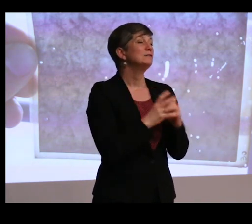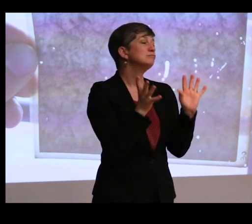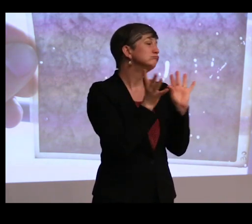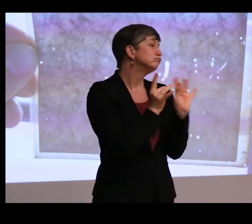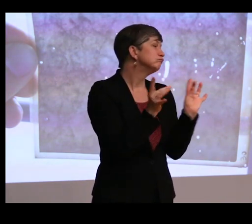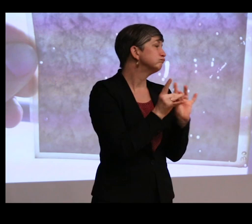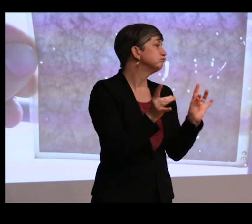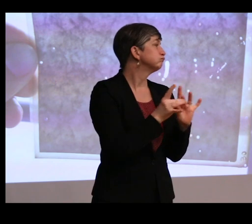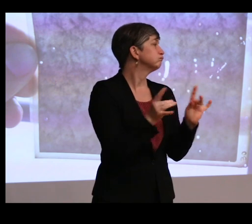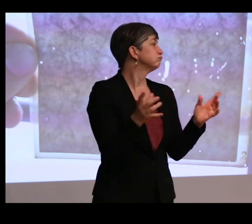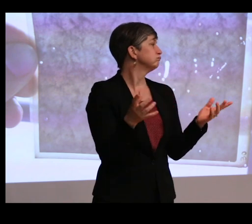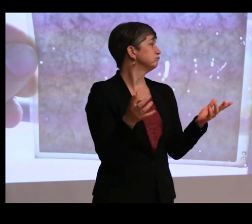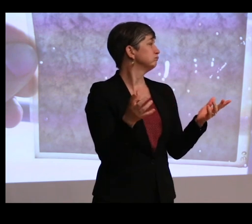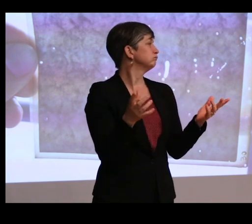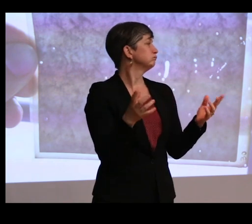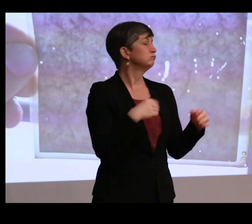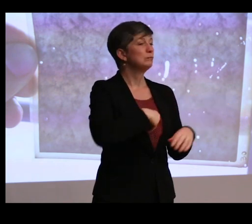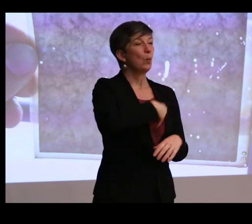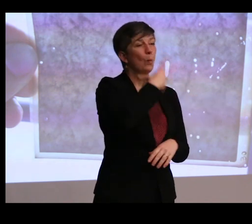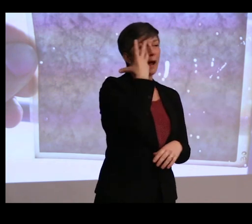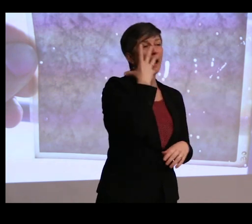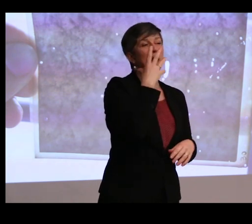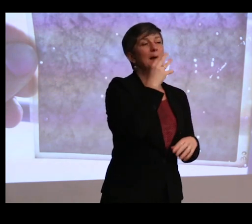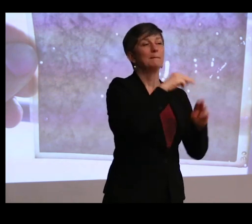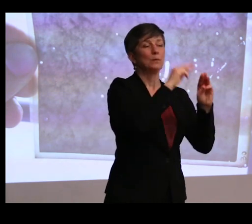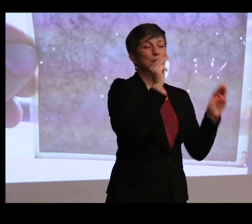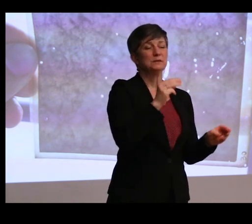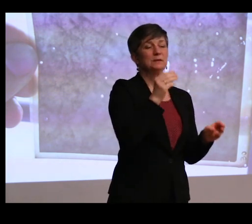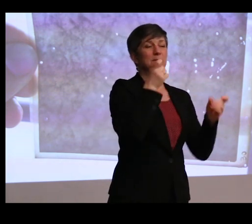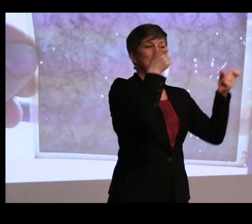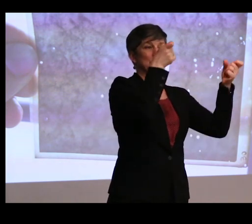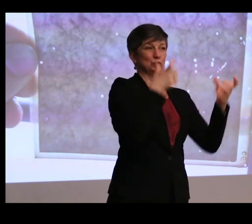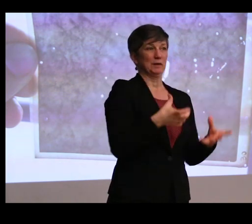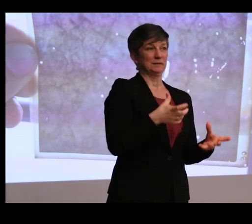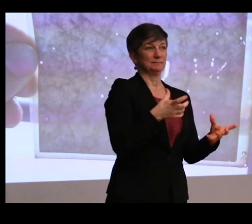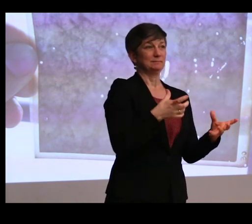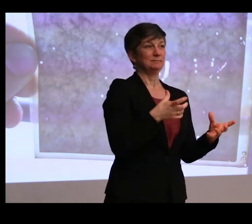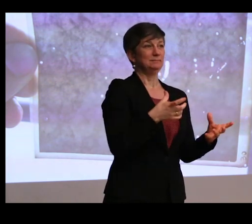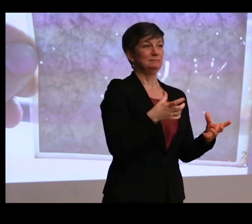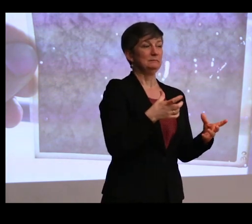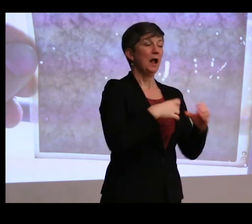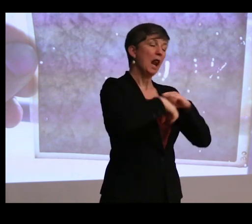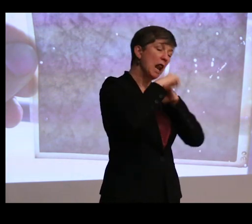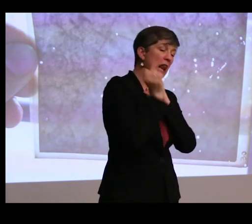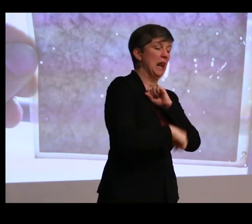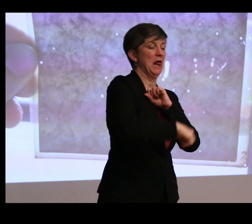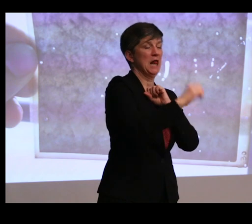of white museum administrators basically pounding on about how we need to show